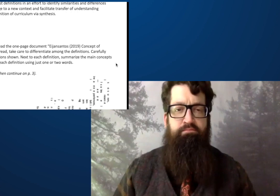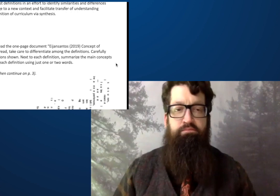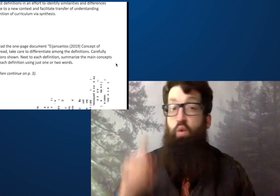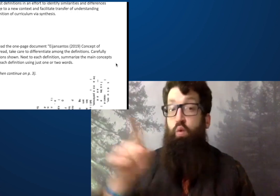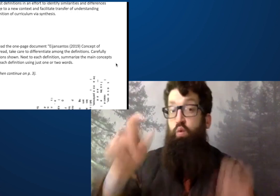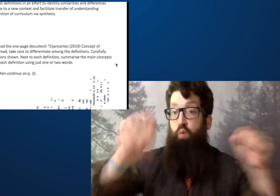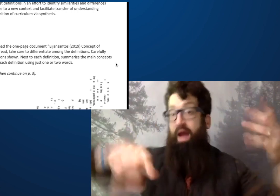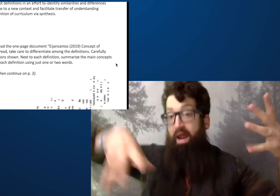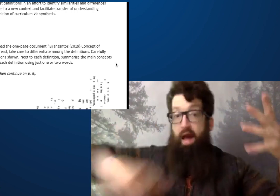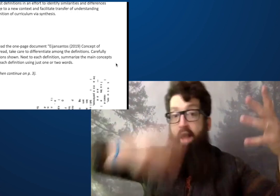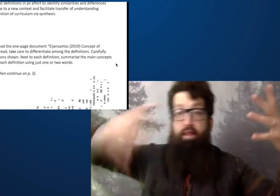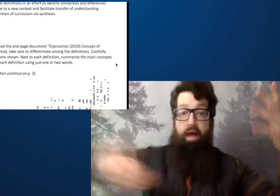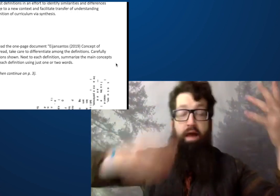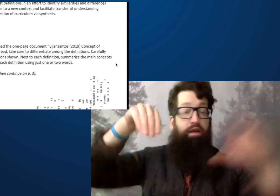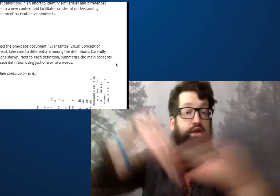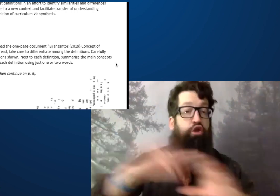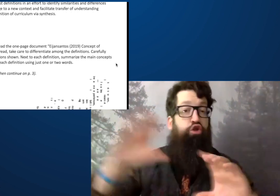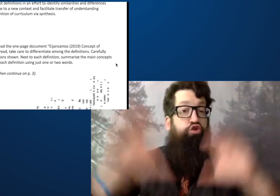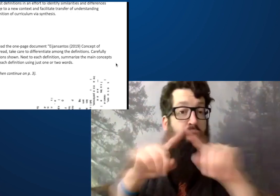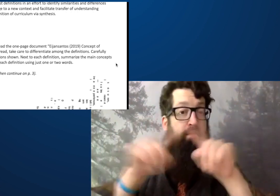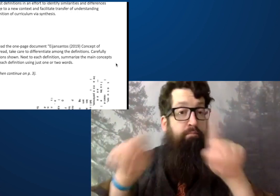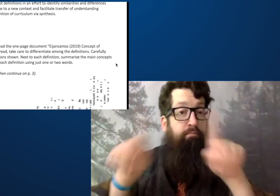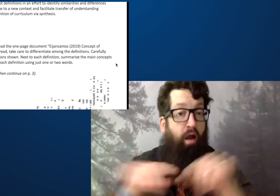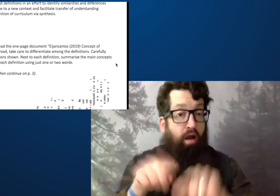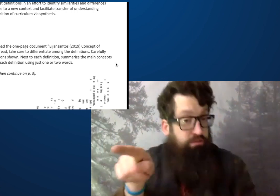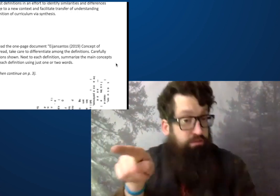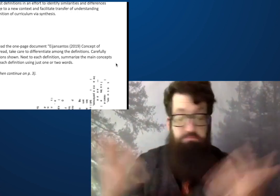can just think about them without writing anything down.